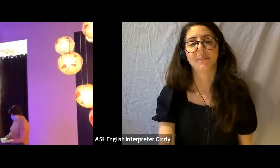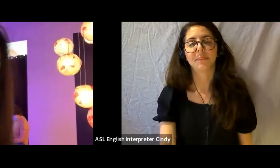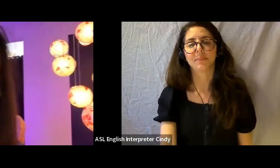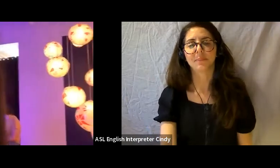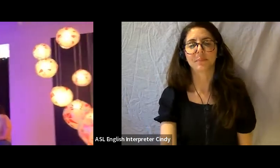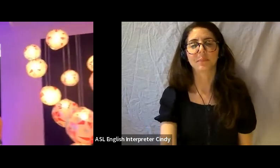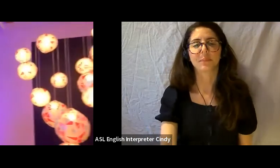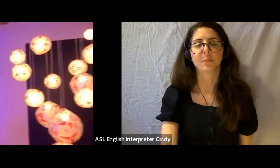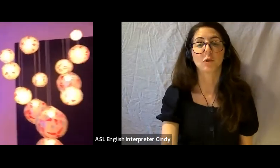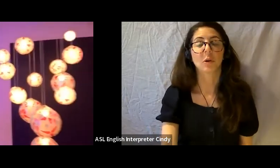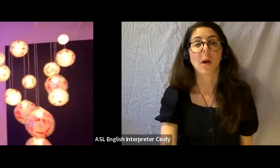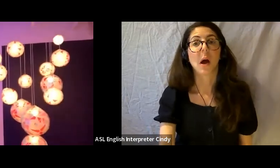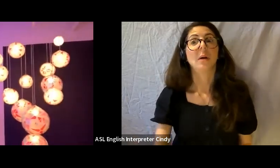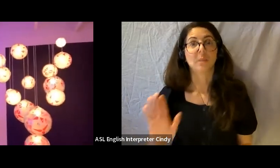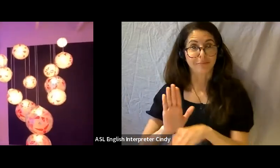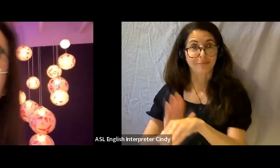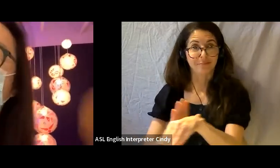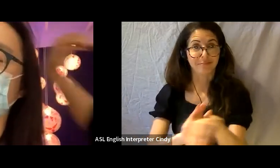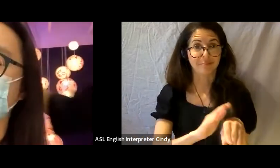Just a bit of a content warning, there is some nudity in this room